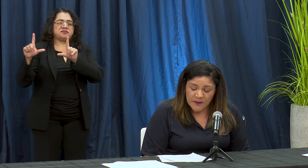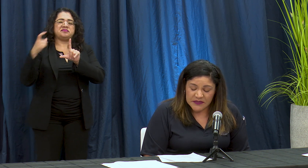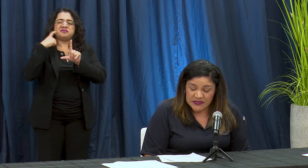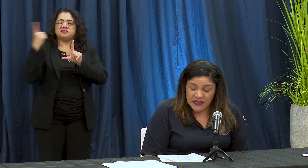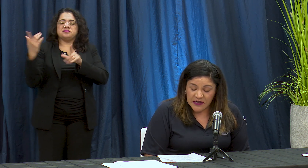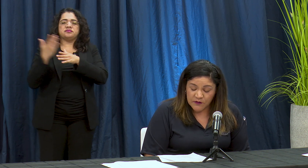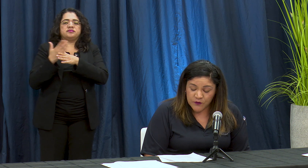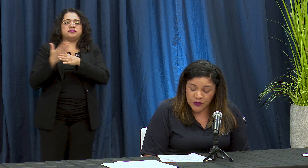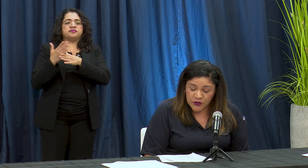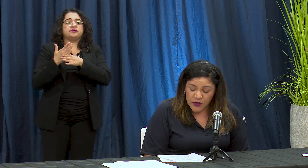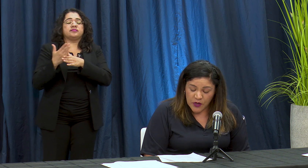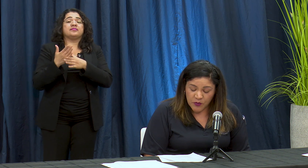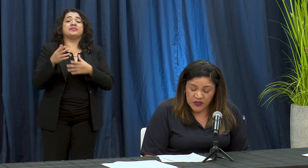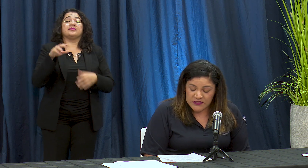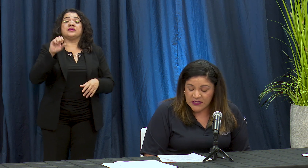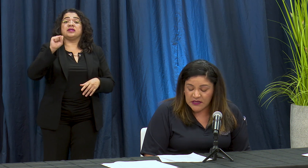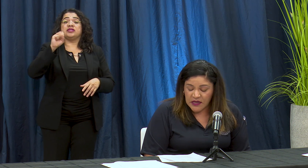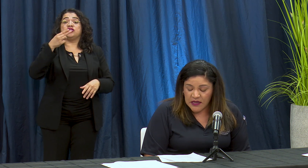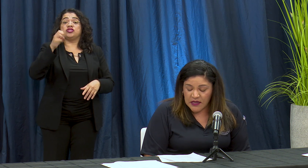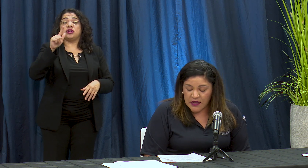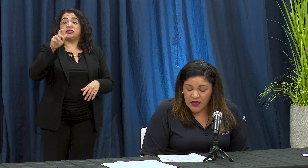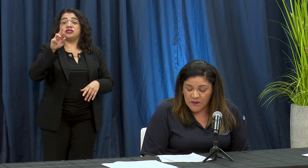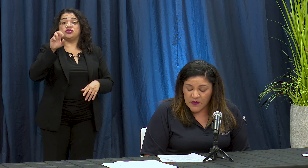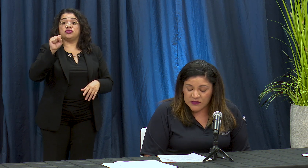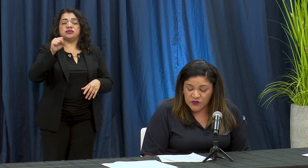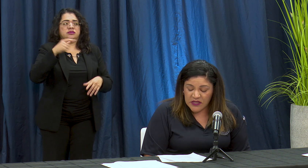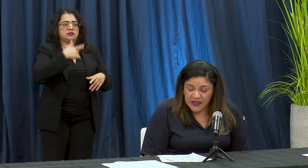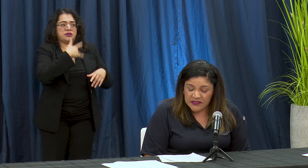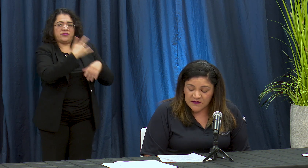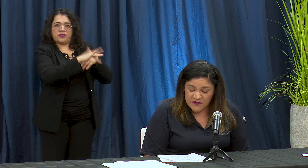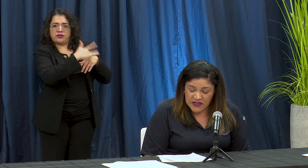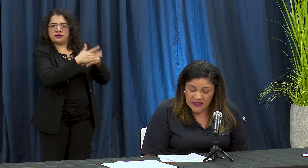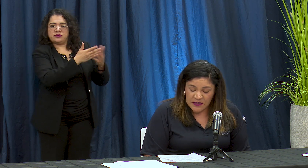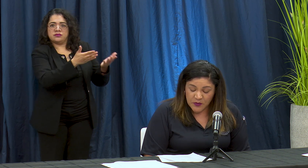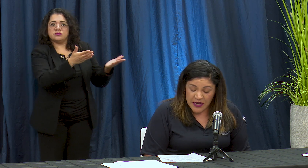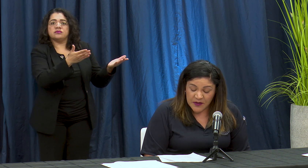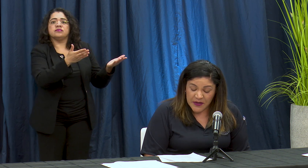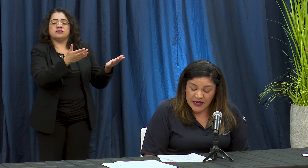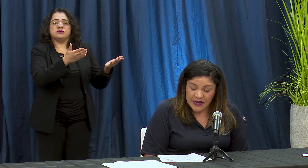capacidad a refugee oh poor decir las unidades de vivienda temper our para el